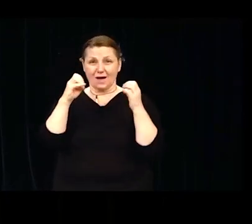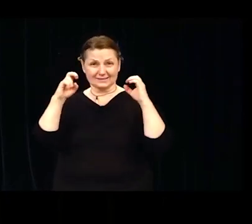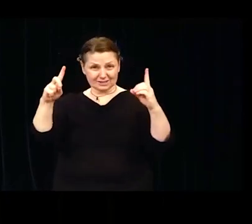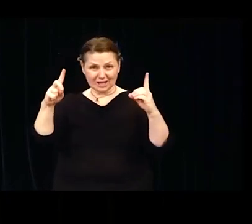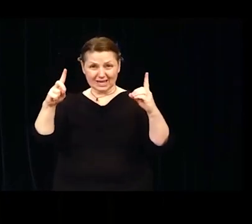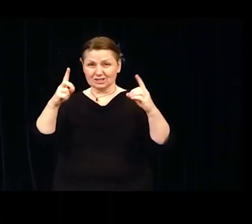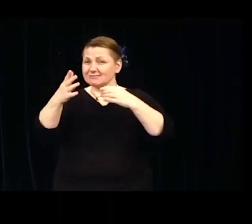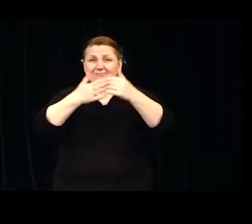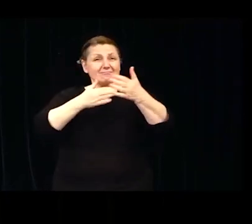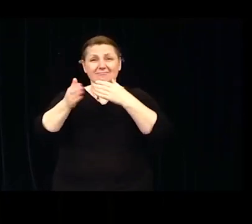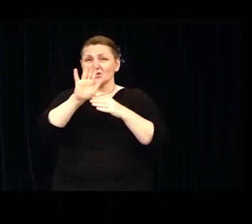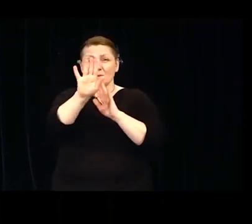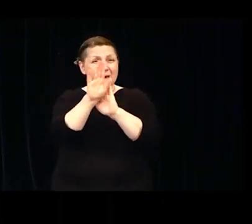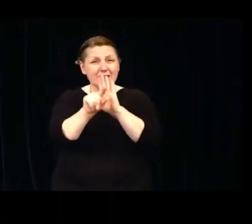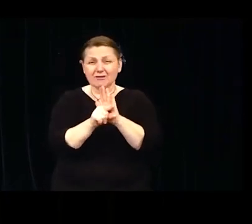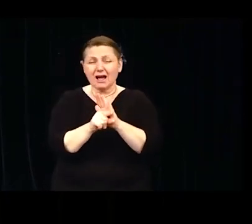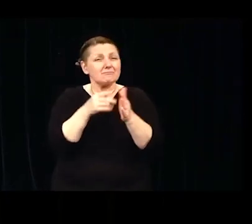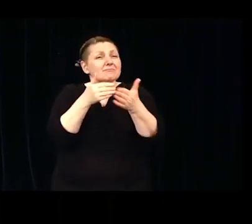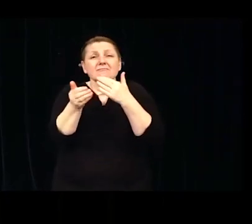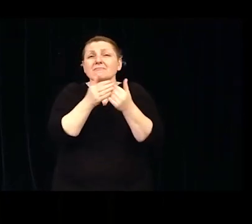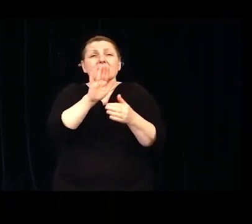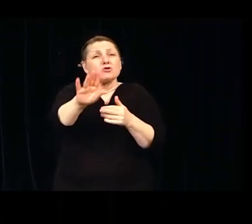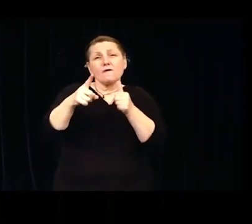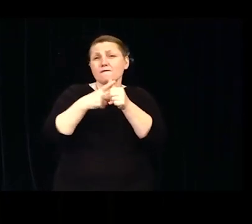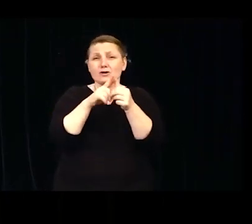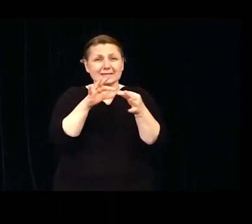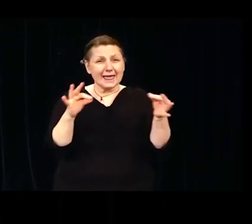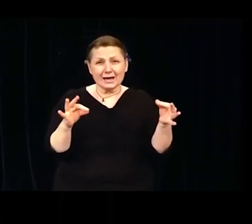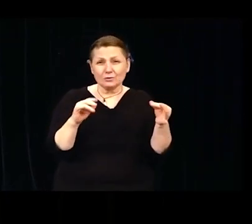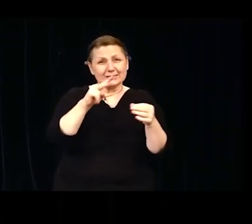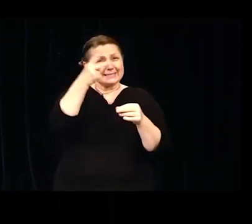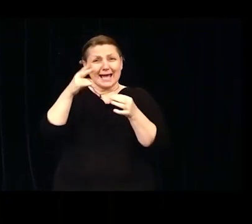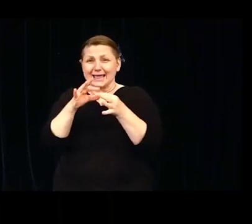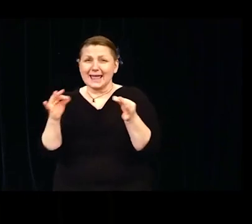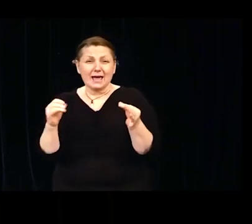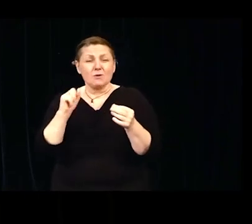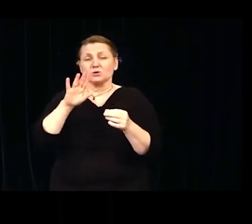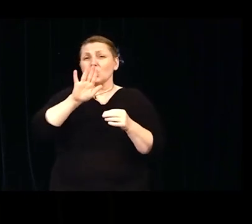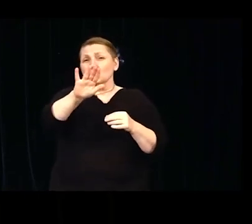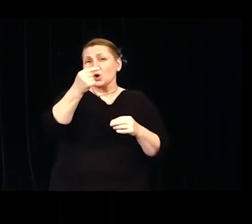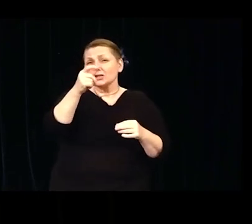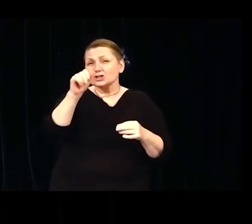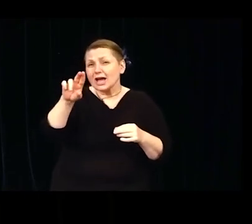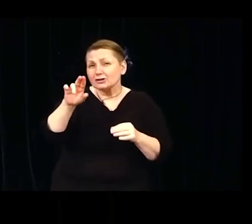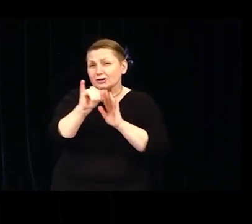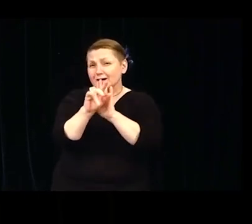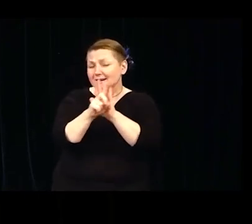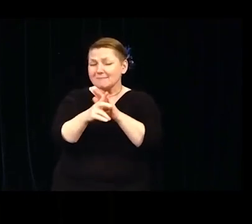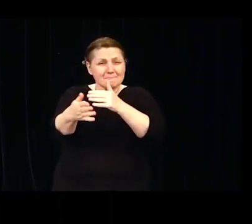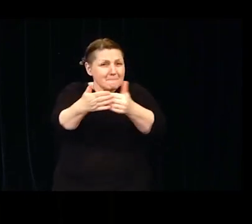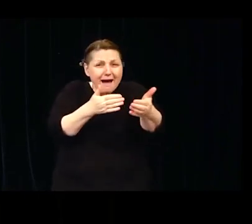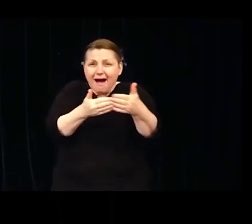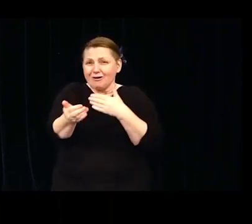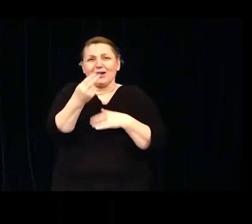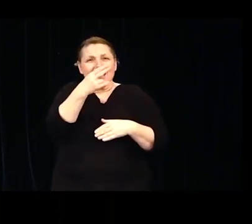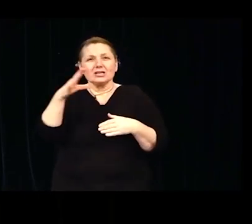what language you speak or what gender you identity with, HCC is for everyone.